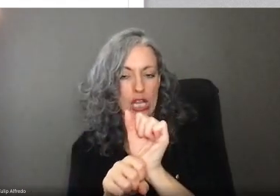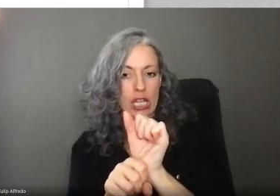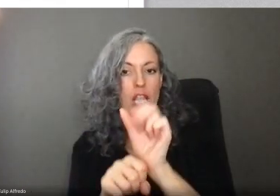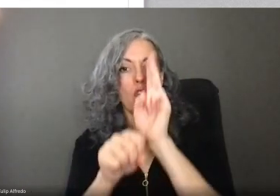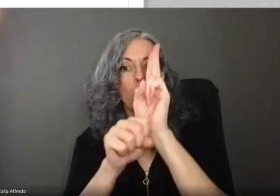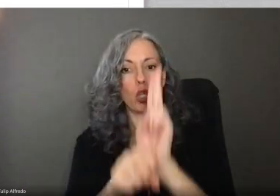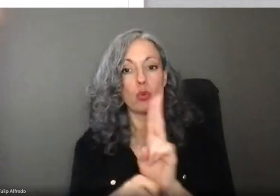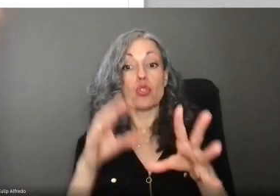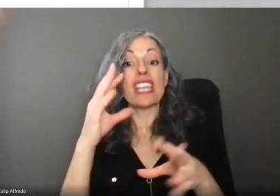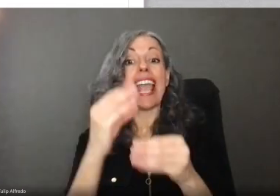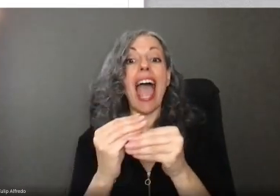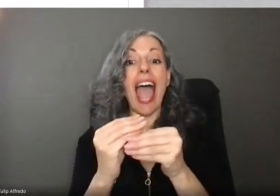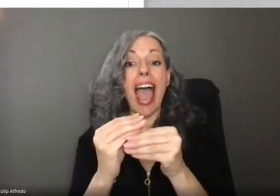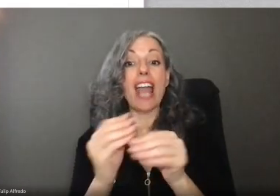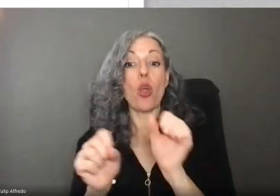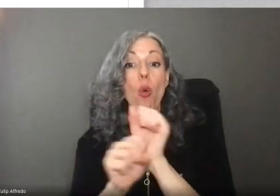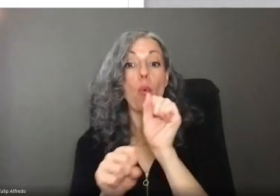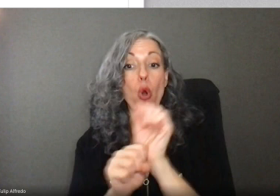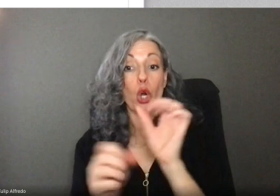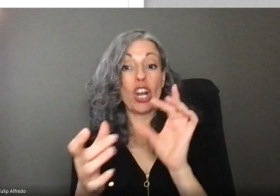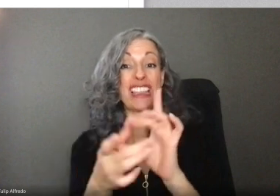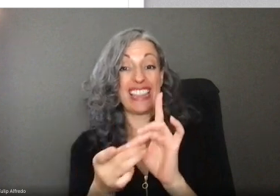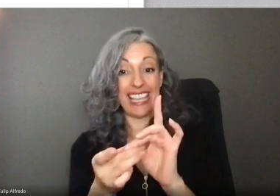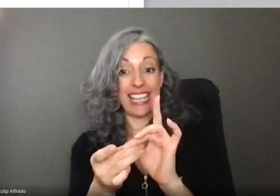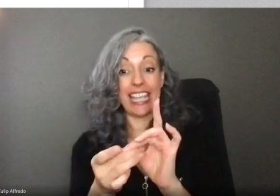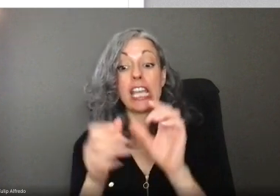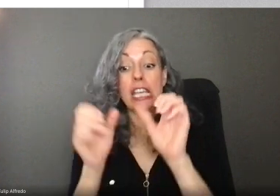Use the “add employer” link to search for the employer by the name of the company.